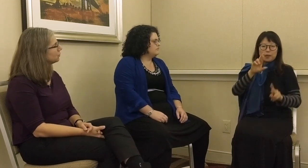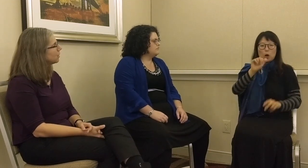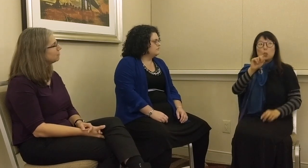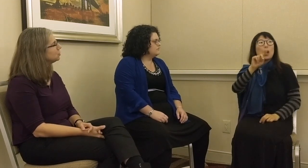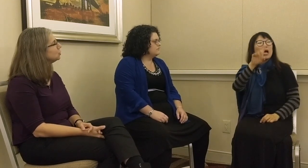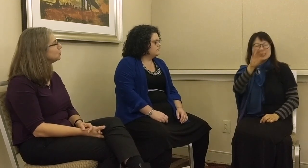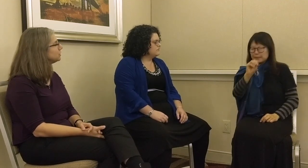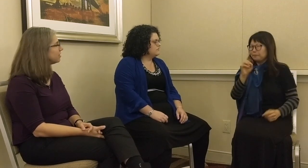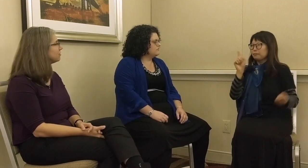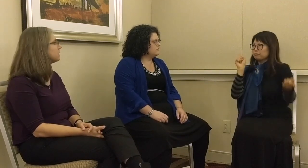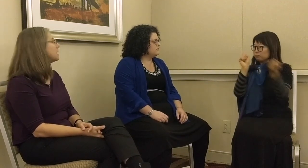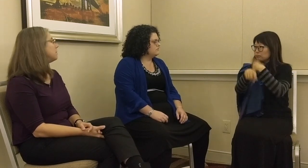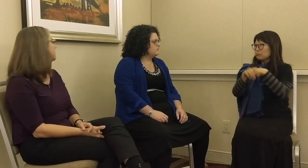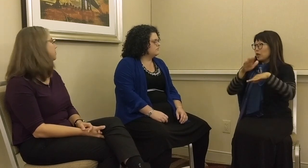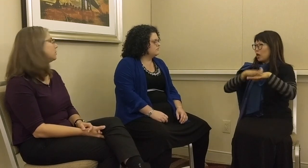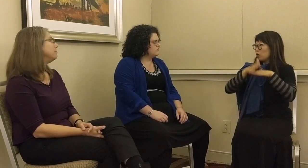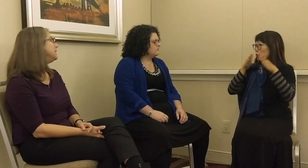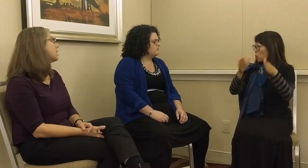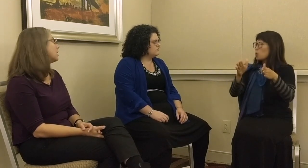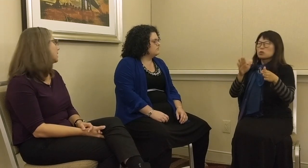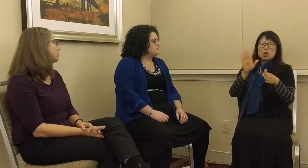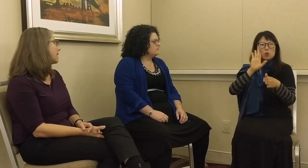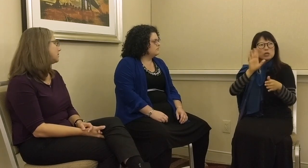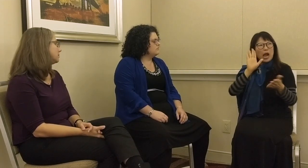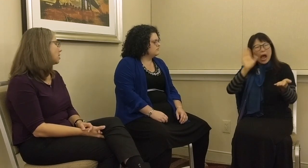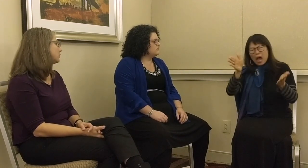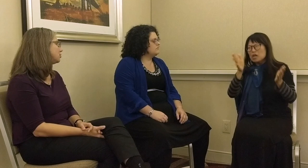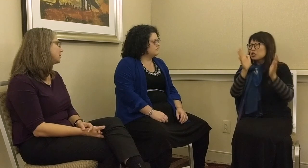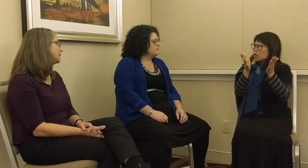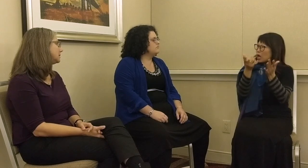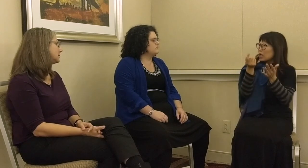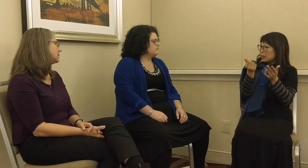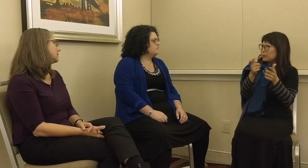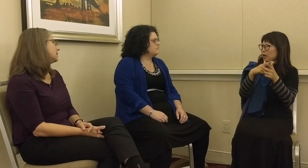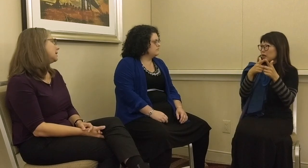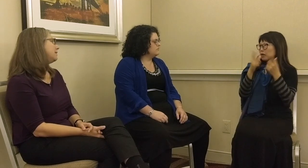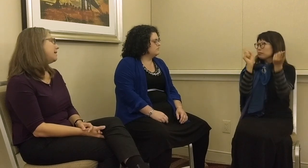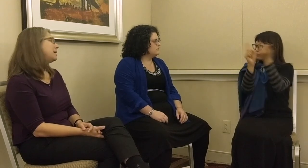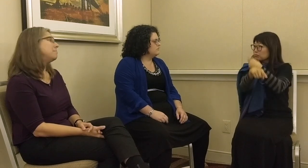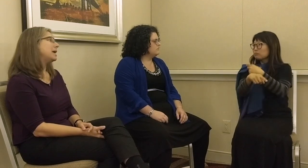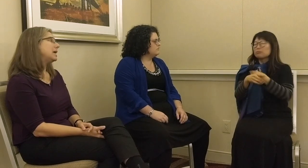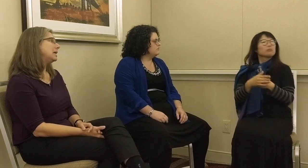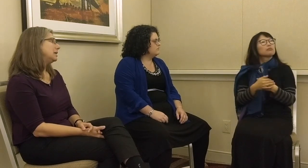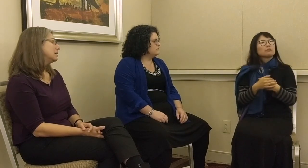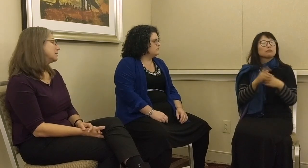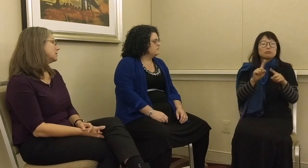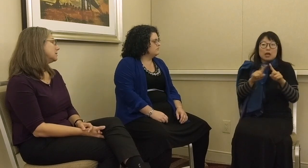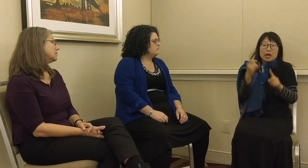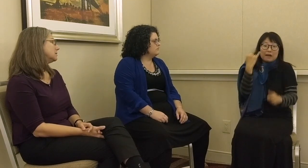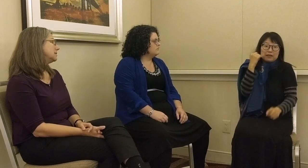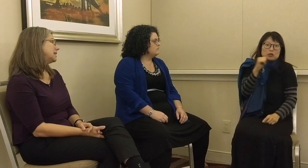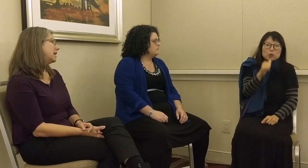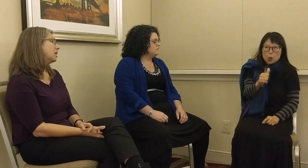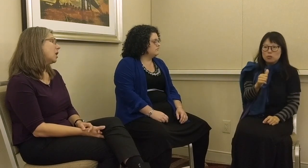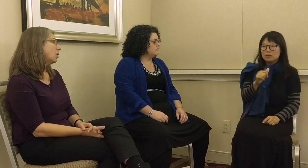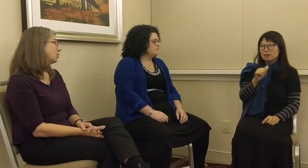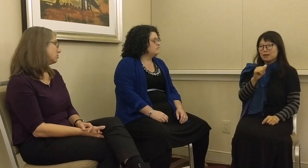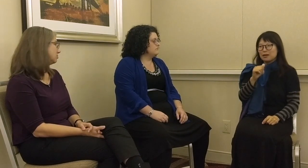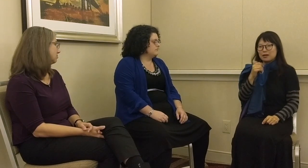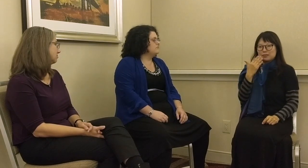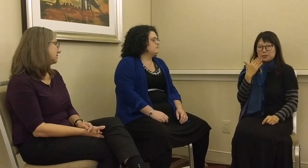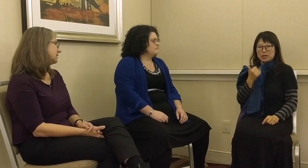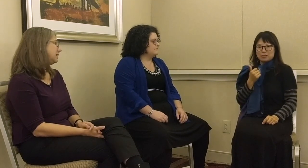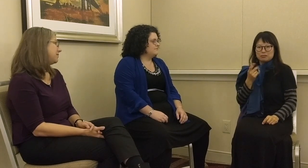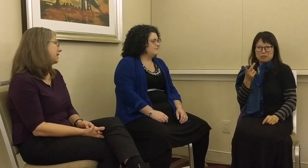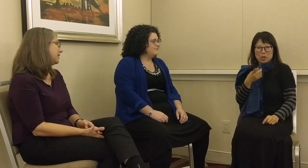If you have two deaf people meet at random on the street, they may say “hello” if